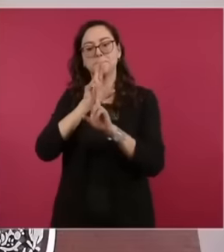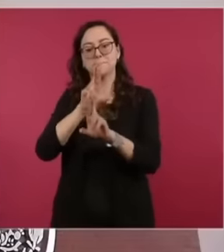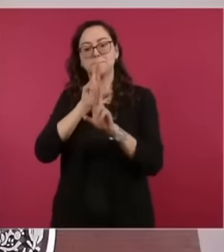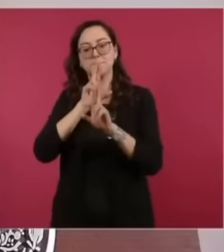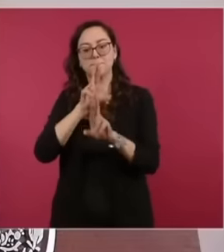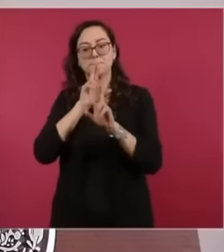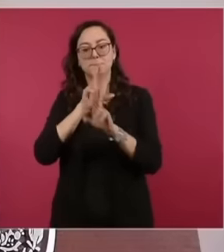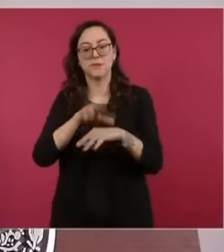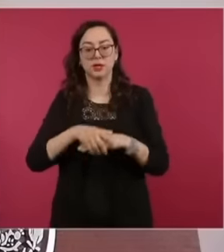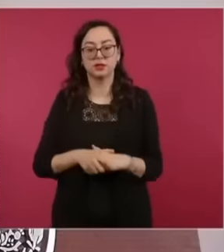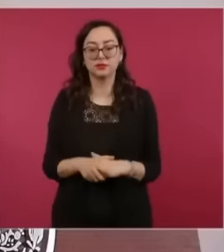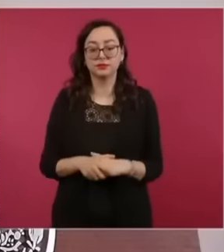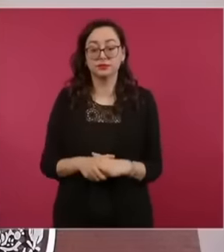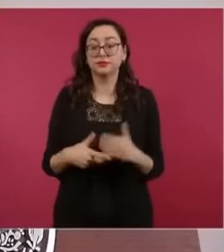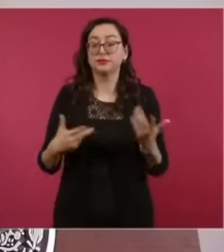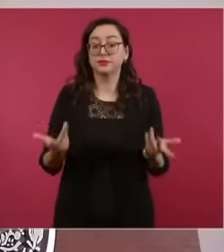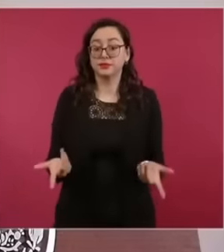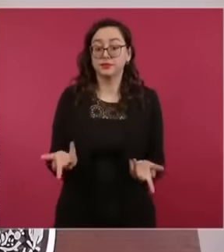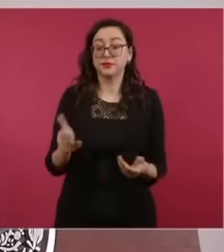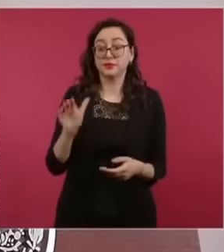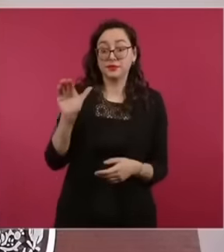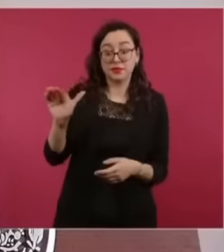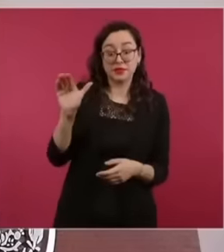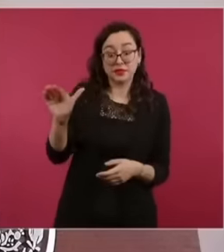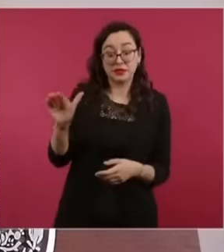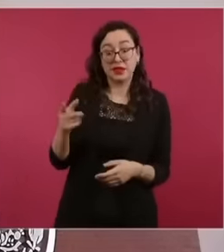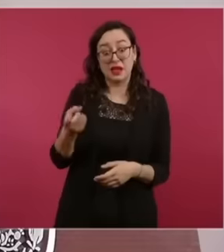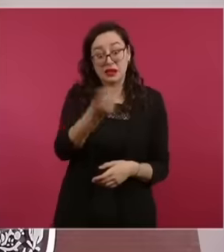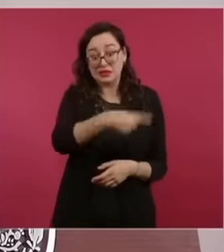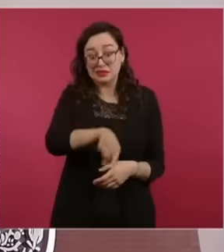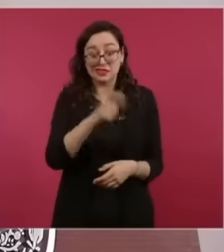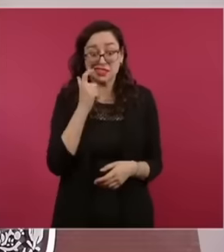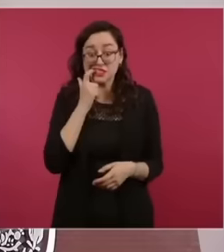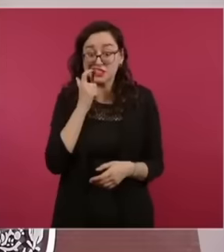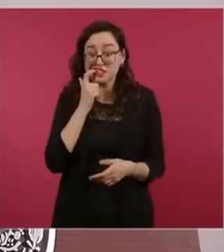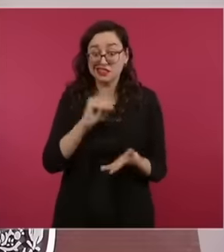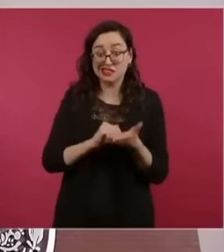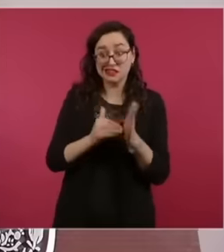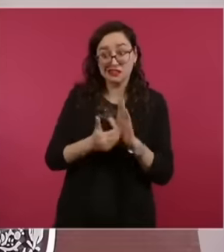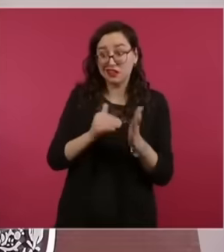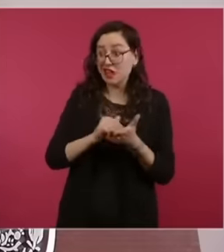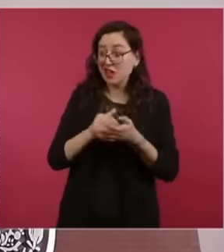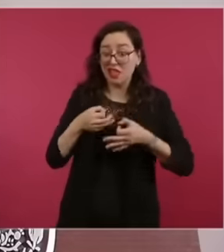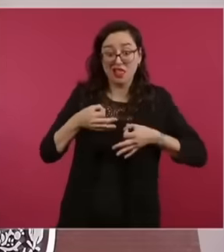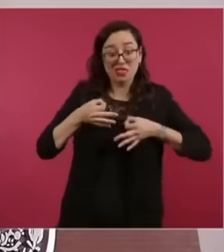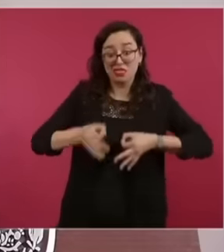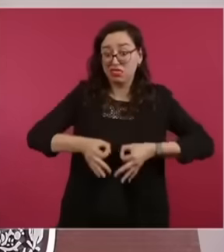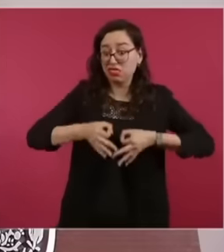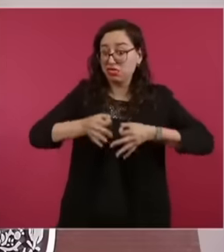the tax authority has been very emphatic that there are strategies to delay the resolutions of the